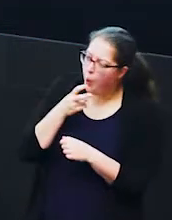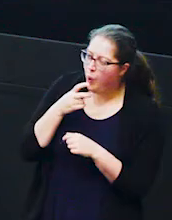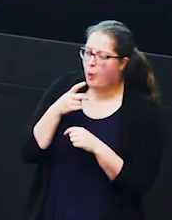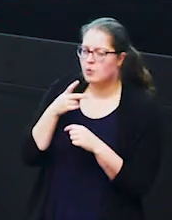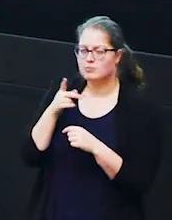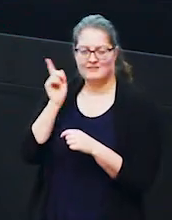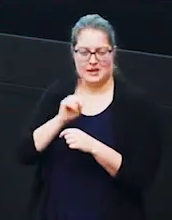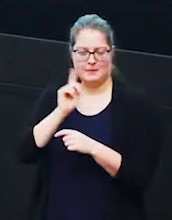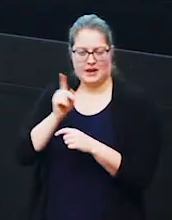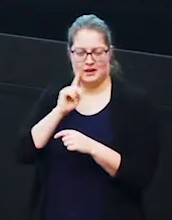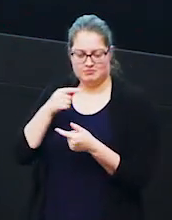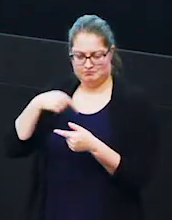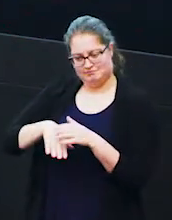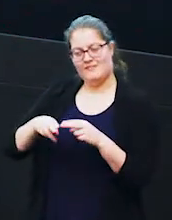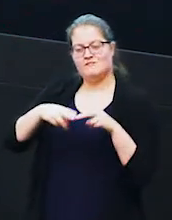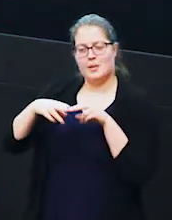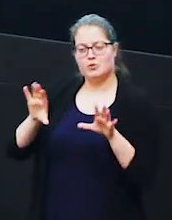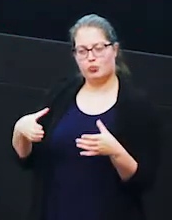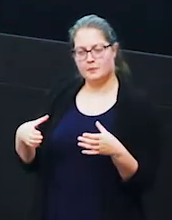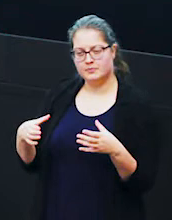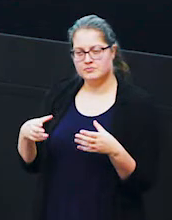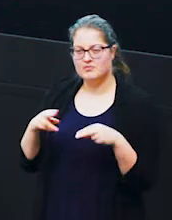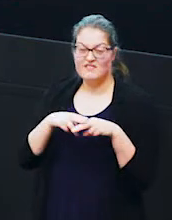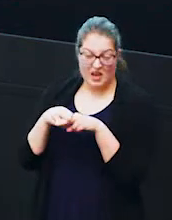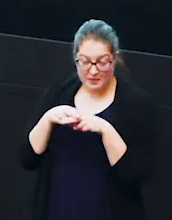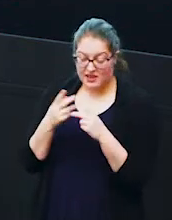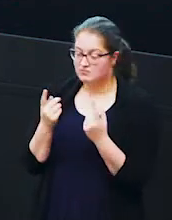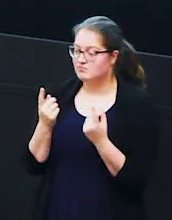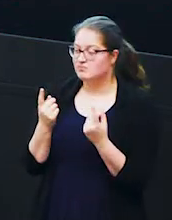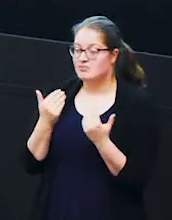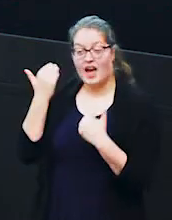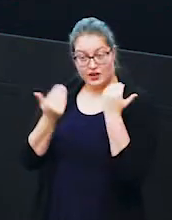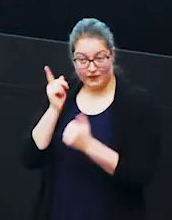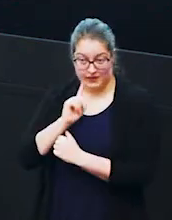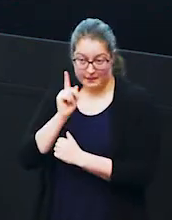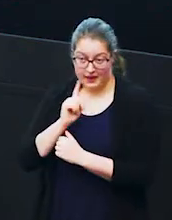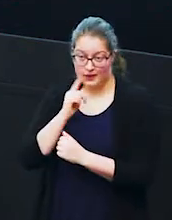female in a family group and a family group is made up of adult females that are related to one